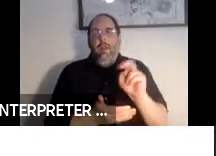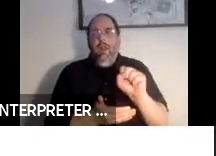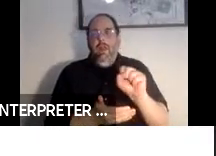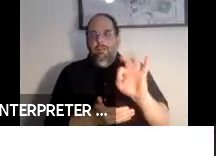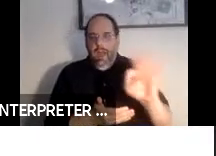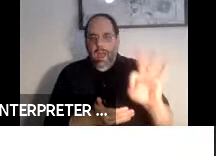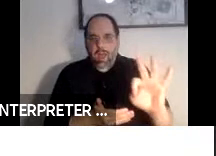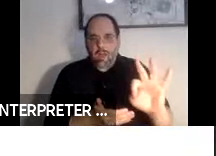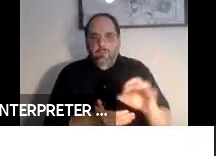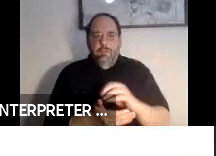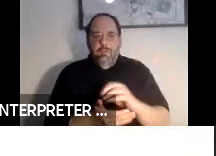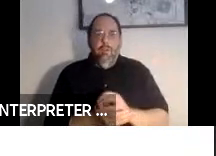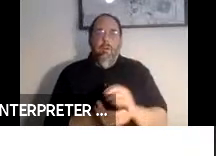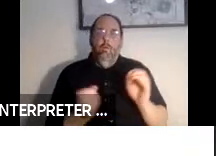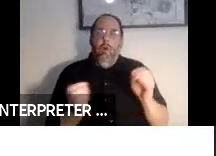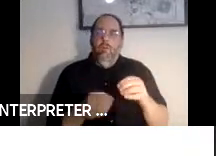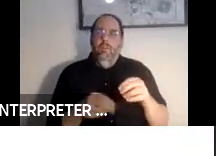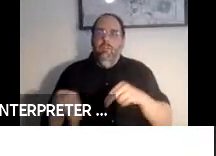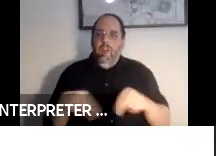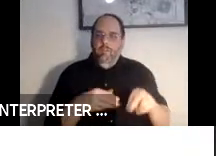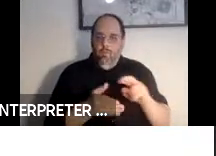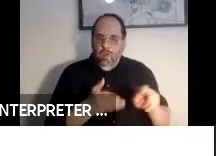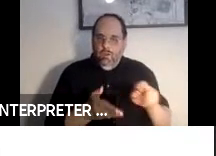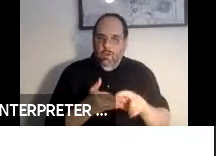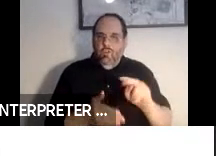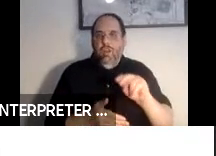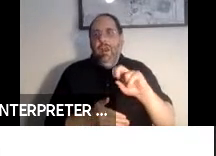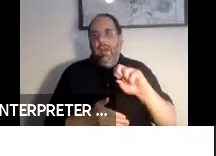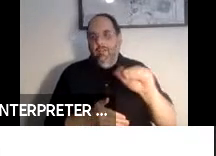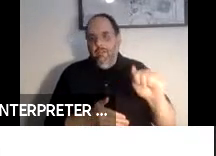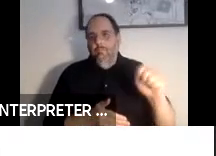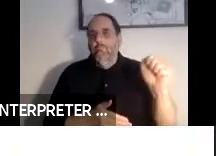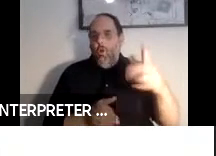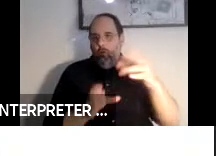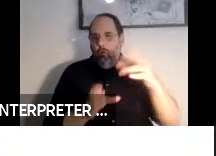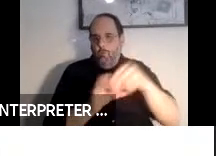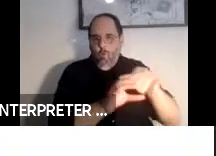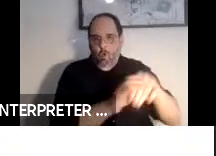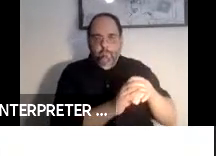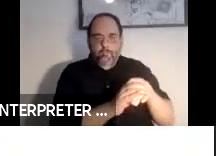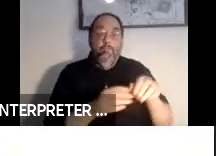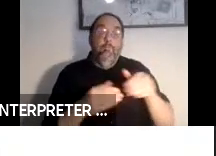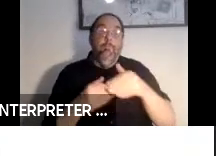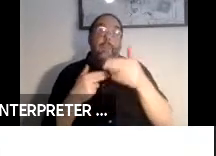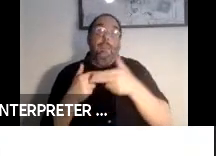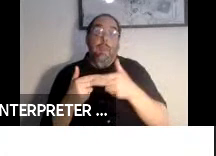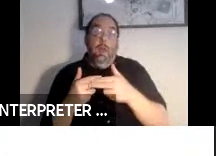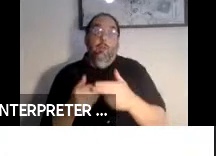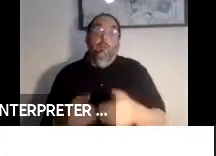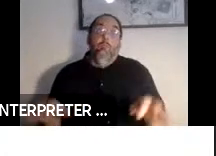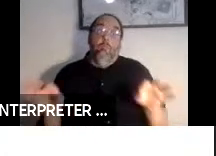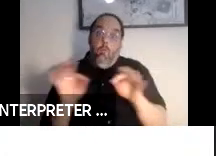Research and NASA. Next slide, please. So, one of the core issues of getting into